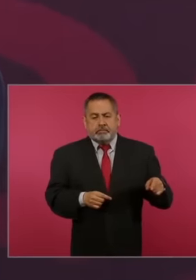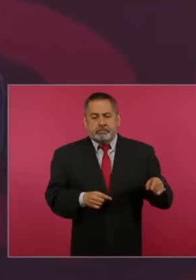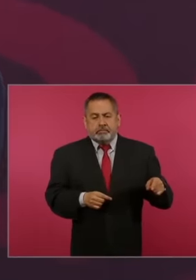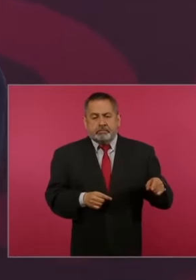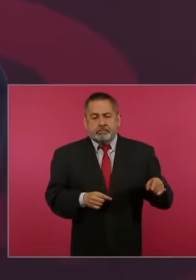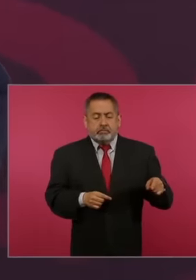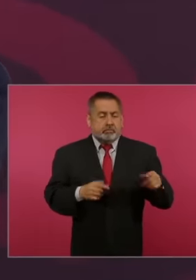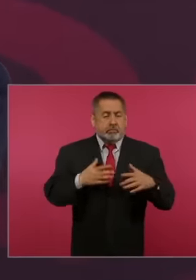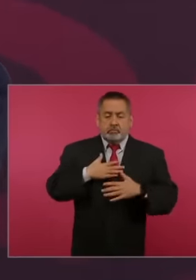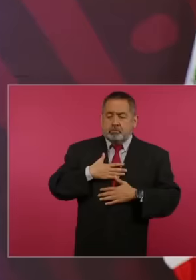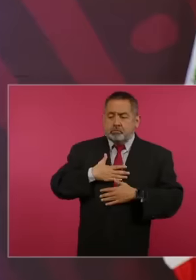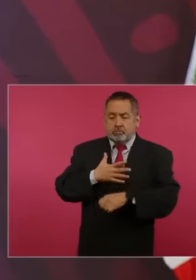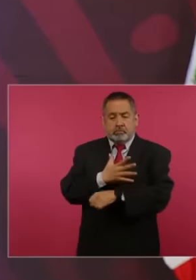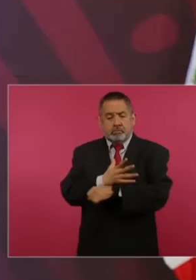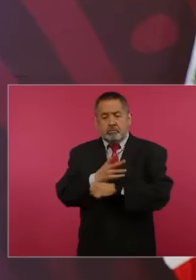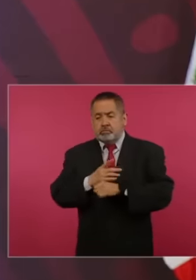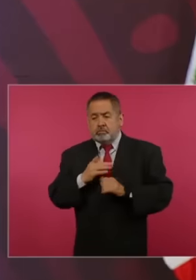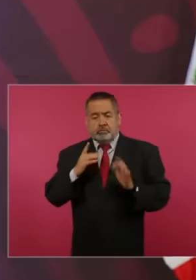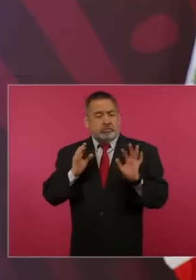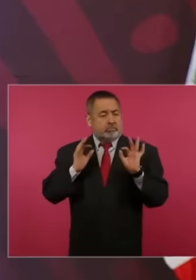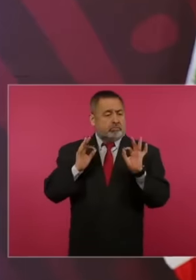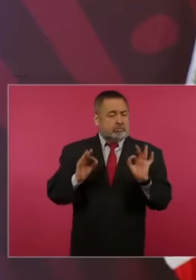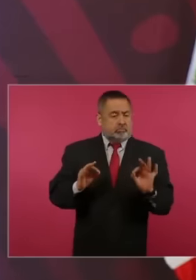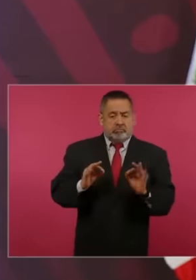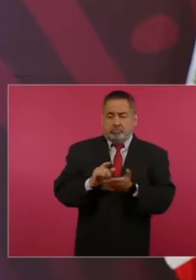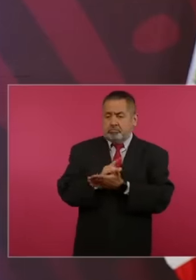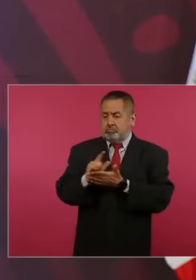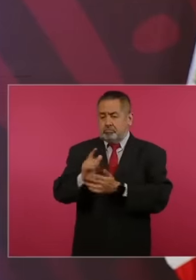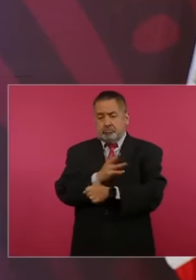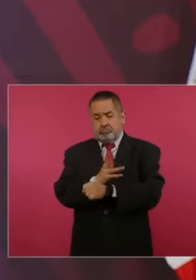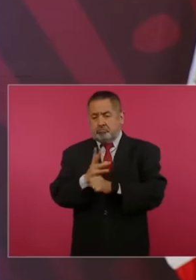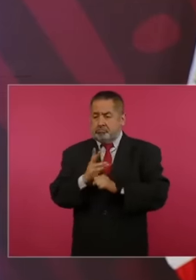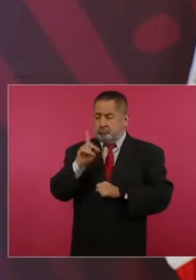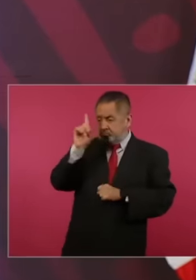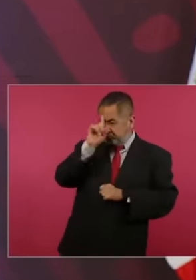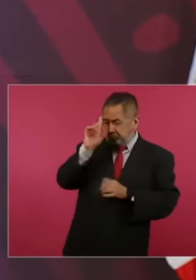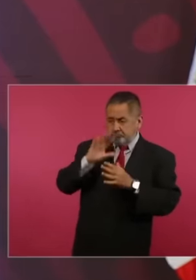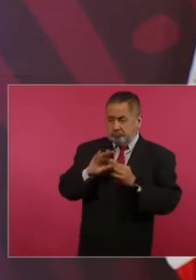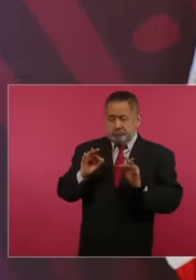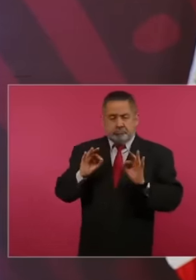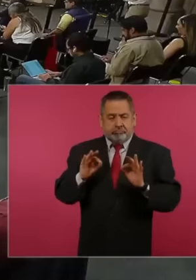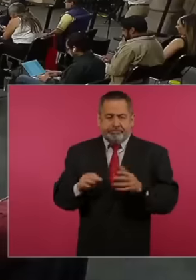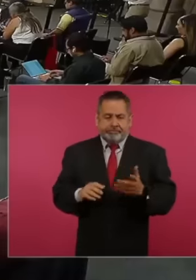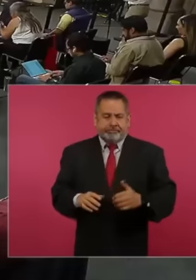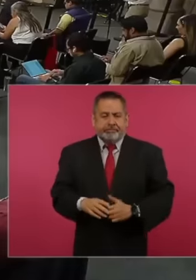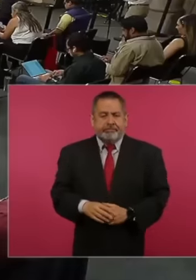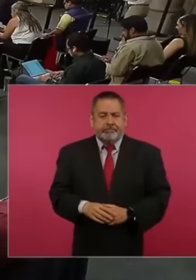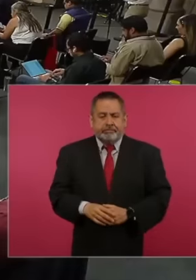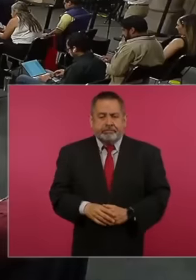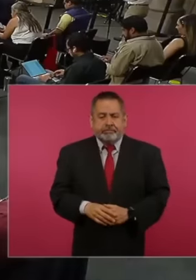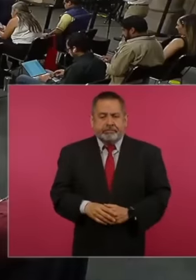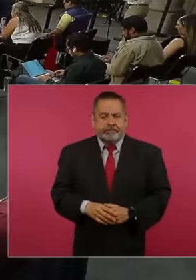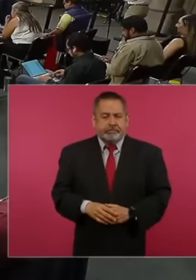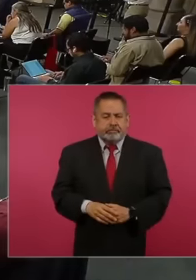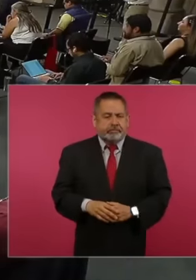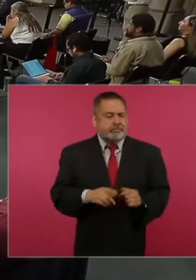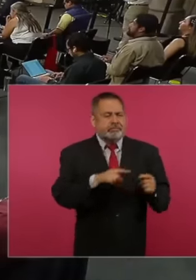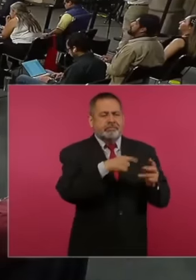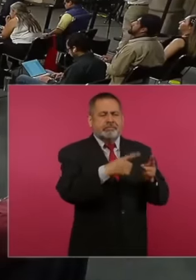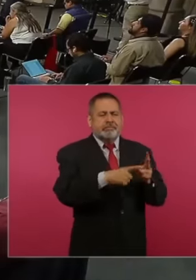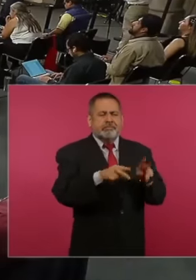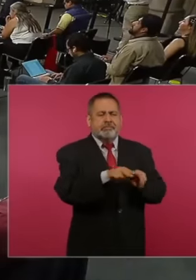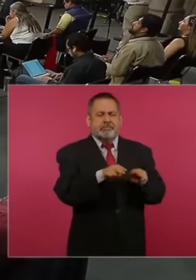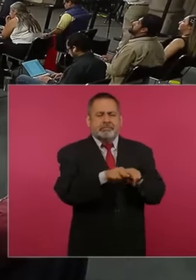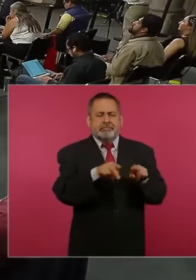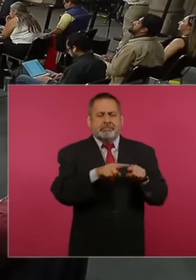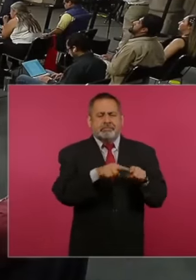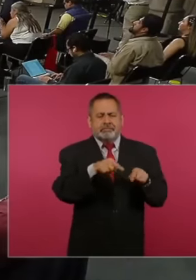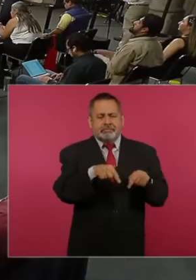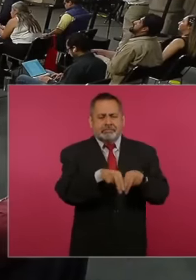honest people with moral authority, the grandson of